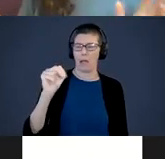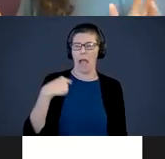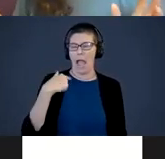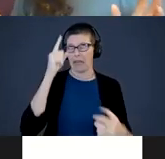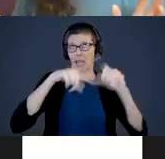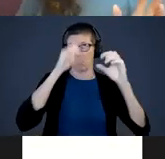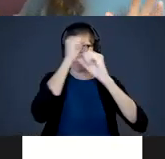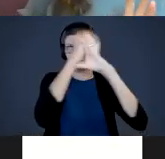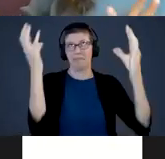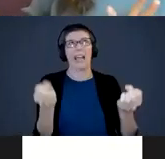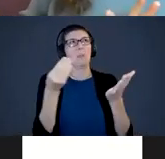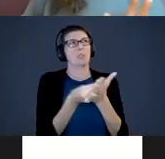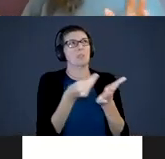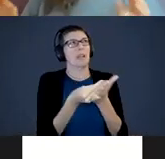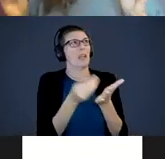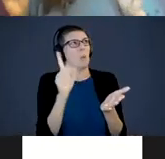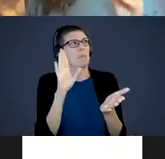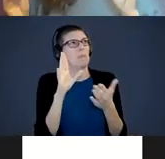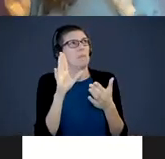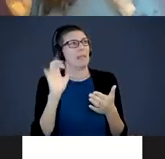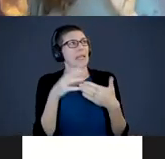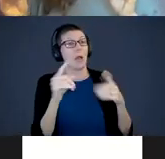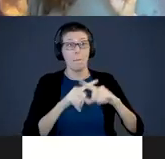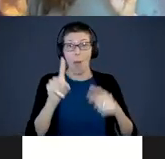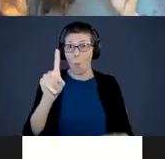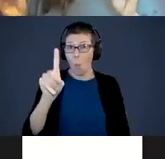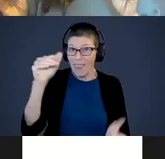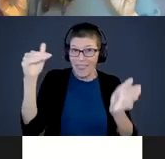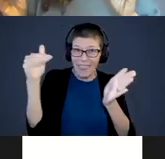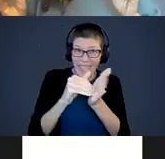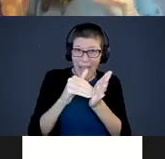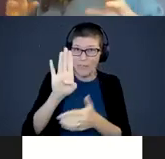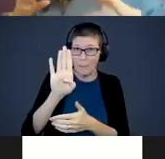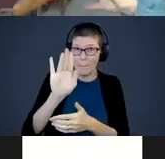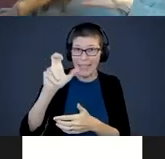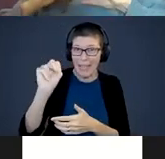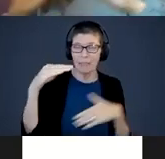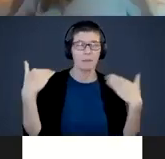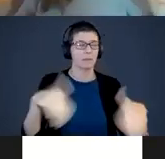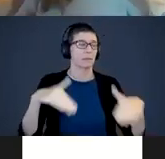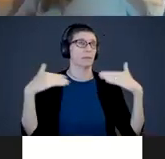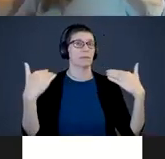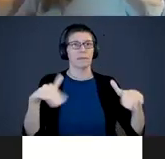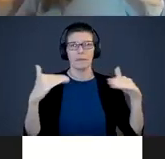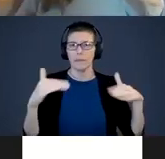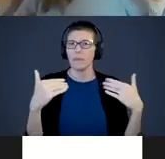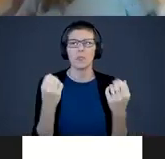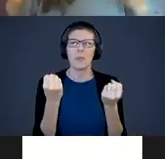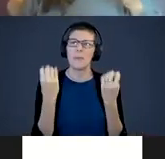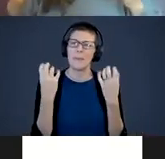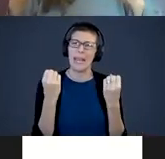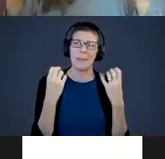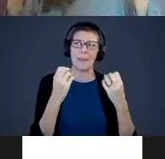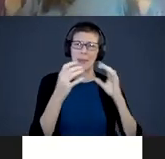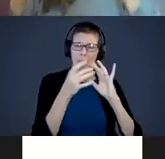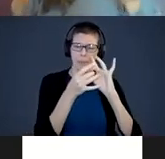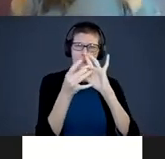money that is. I can’t even go there. There are billions of connections that happens or synapses